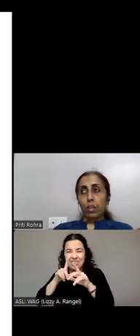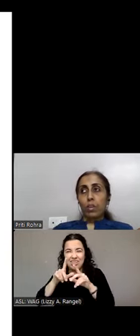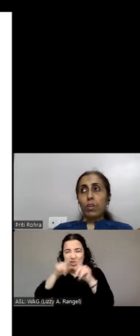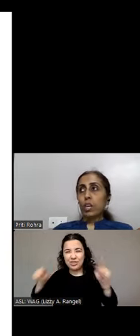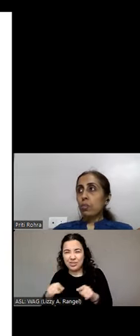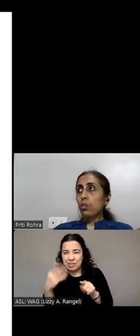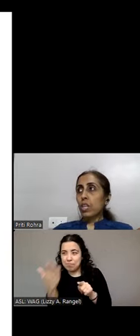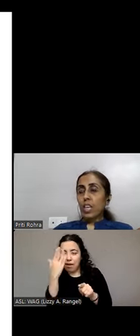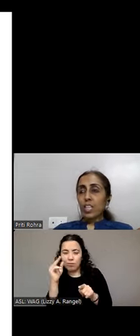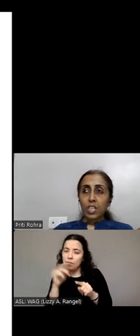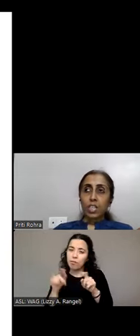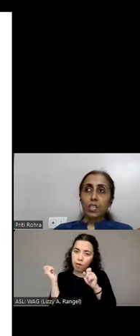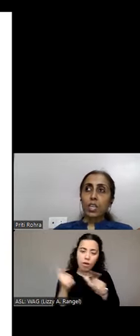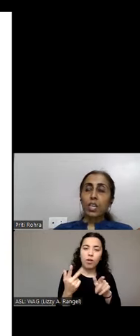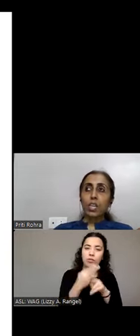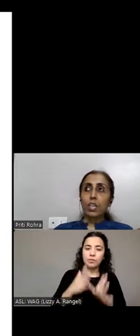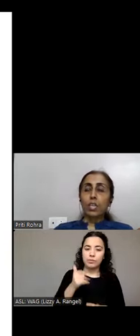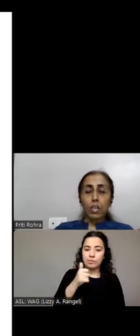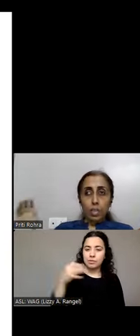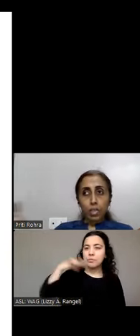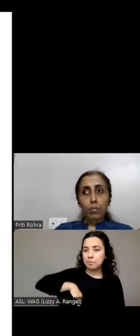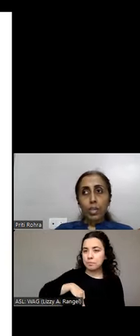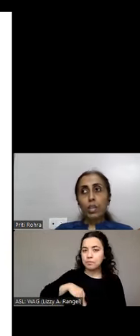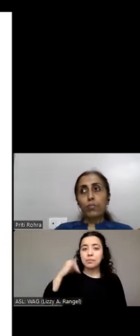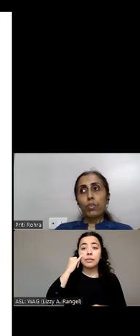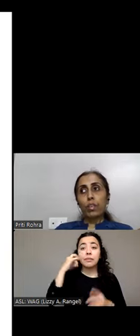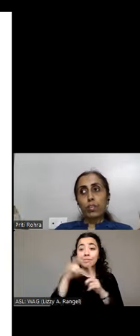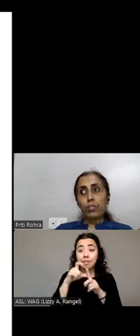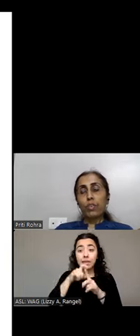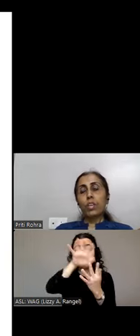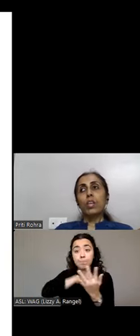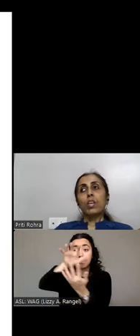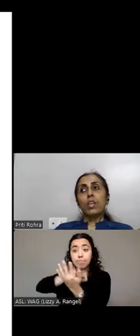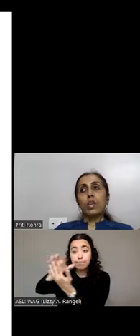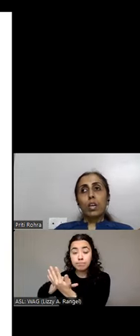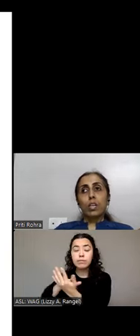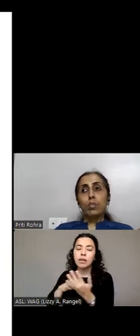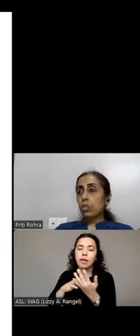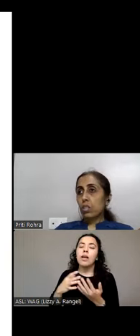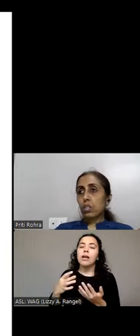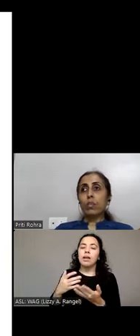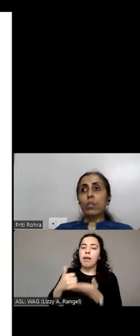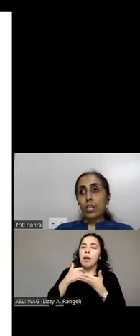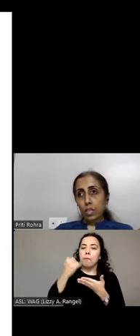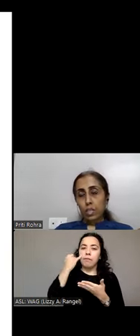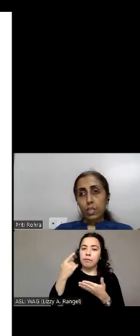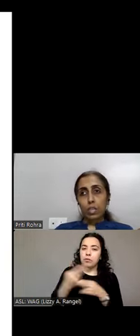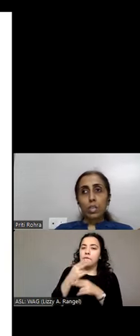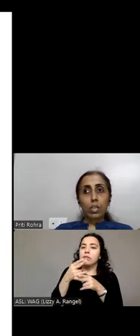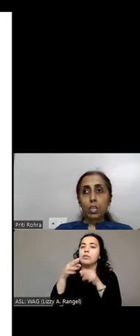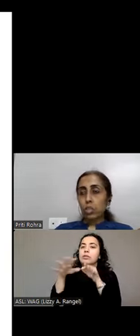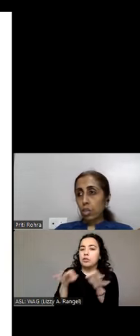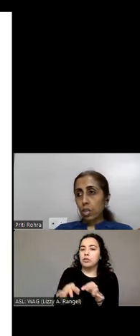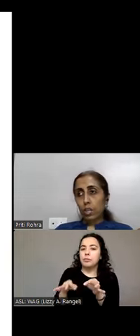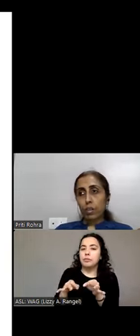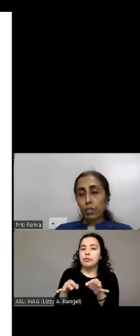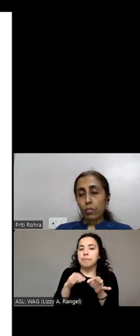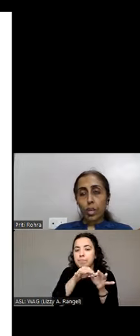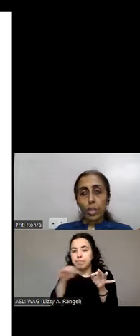When it comes to text it's very helpful if we use descriptive link text. In a short while I'll